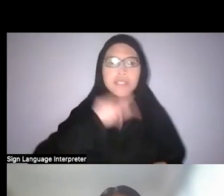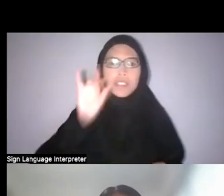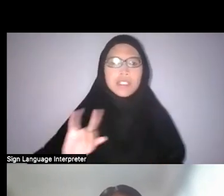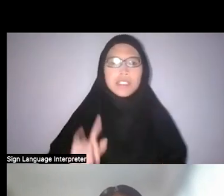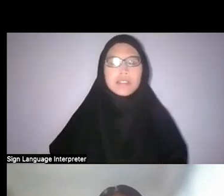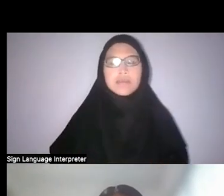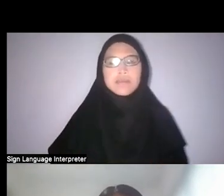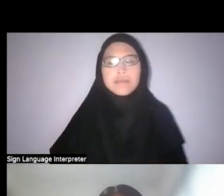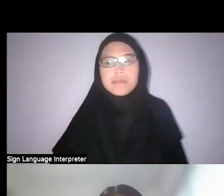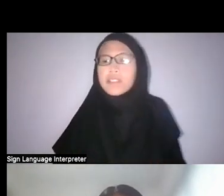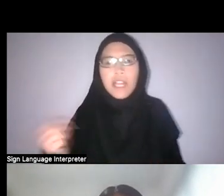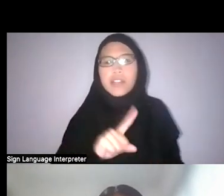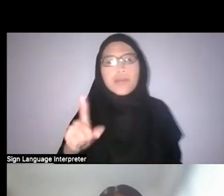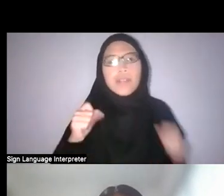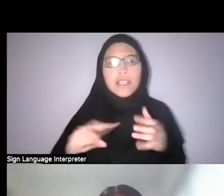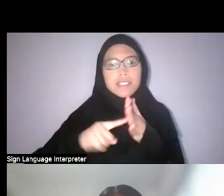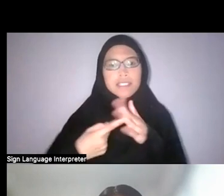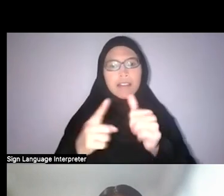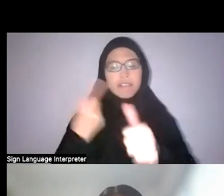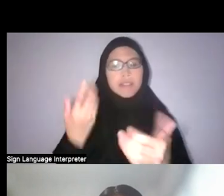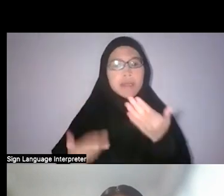Whoever can start first. Perhaps Nadirah, would you like to start first?